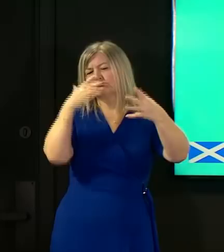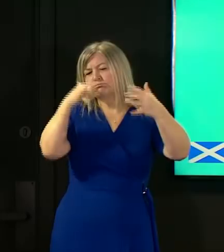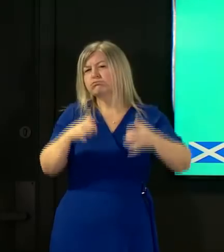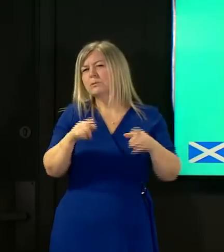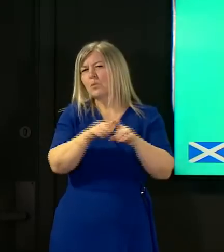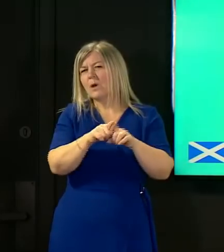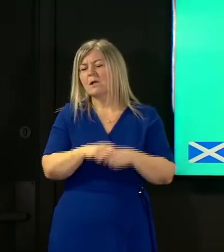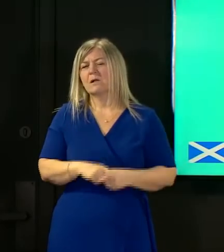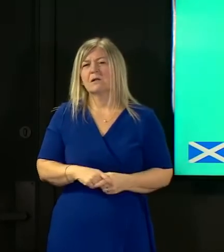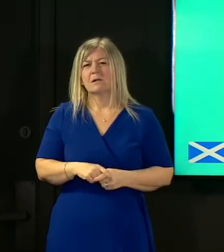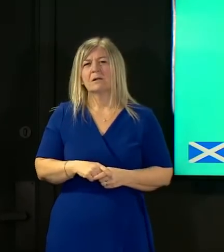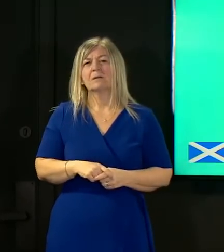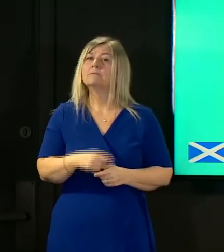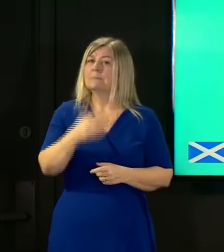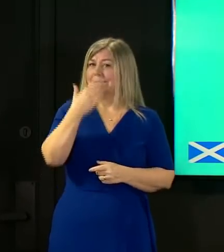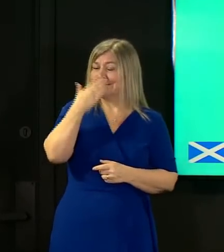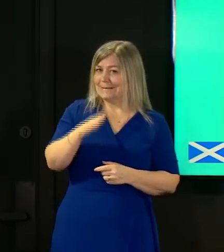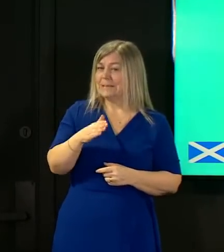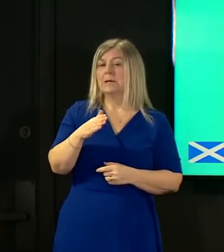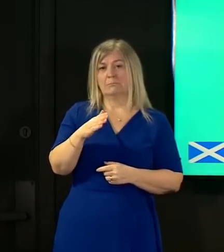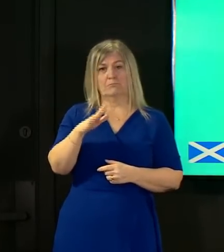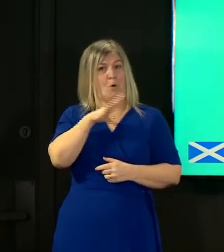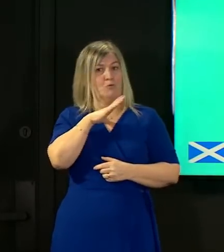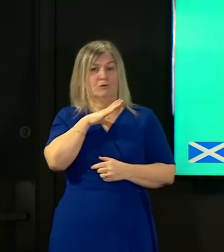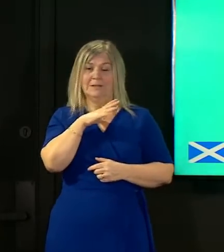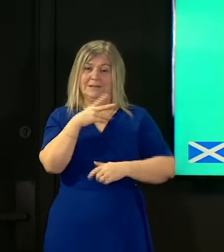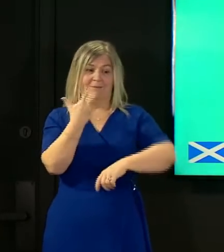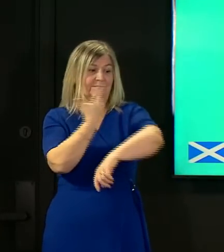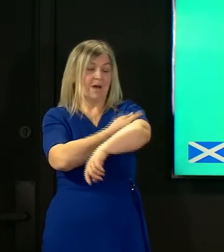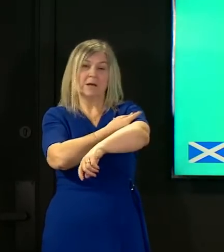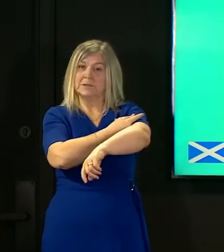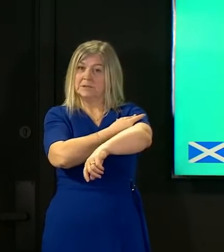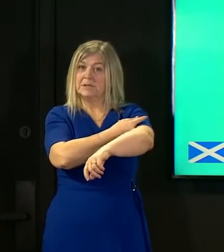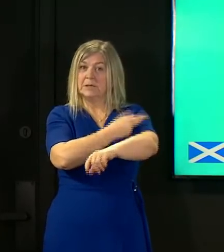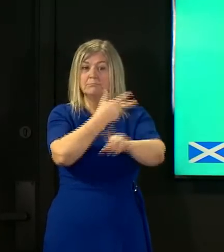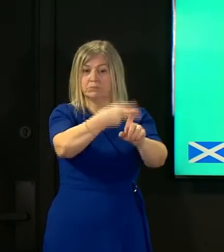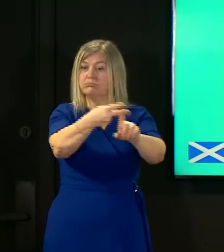we are already beginning to see the benefits of our Covid vaccination program so it's critical